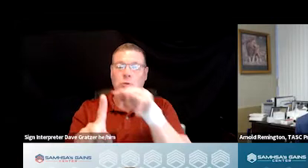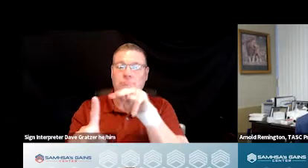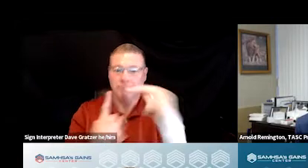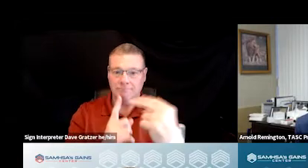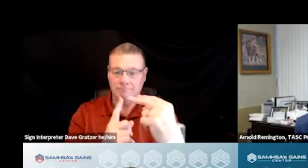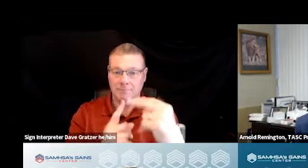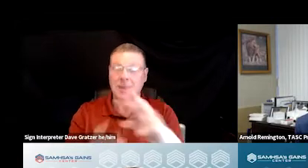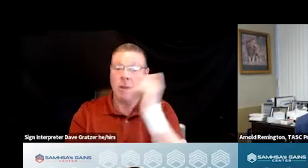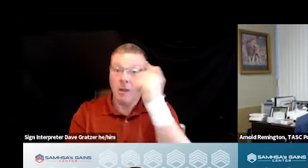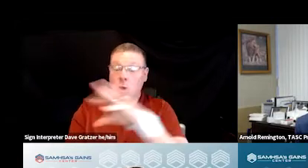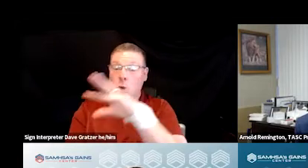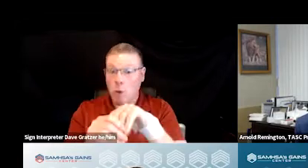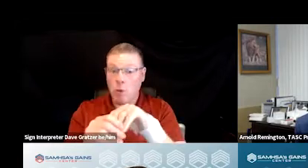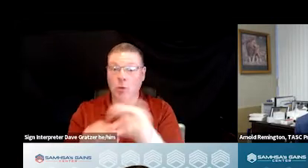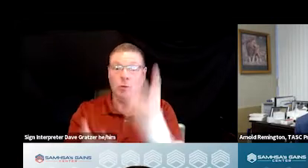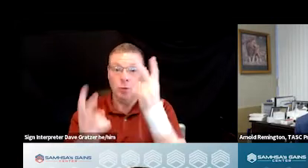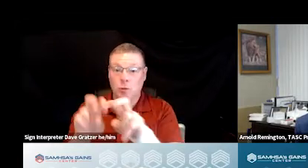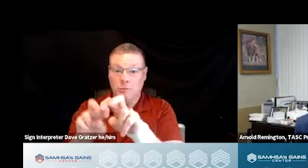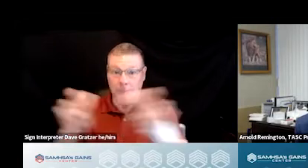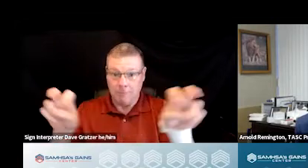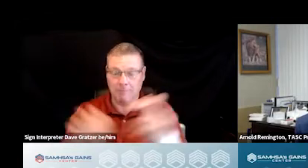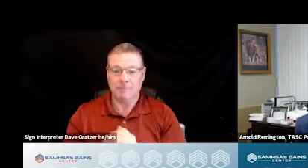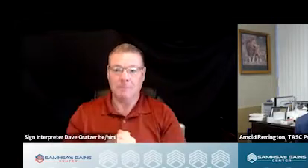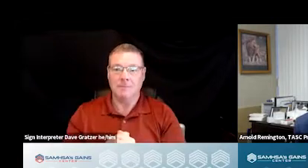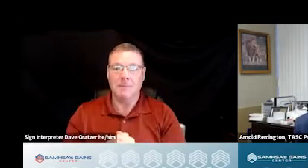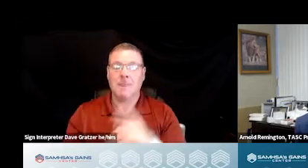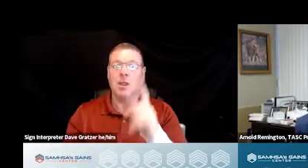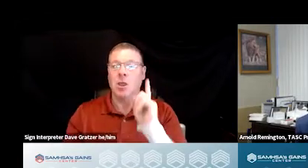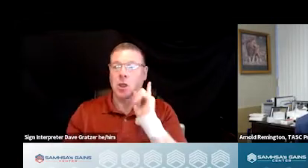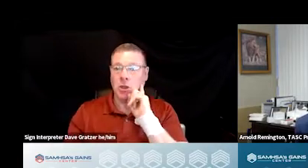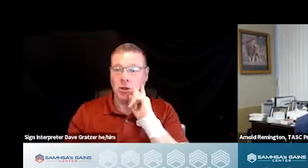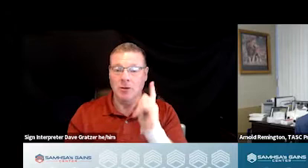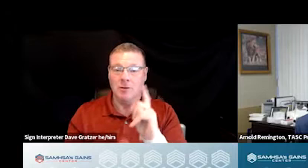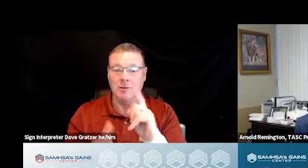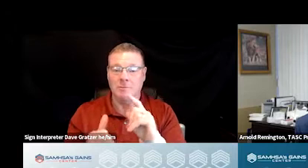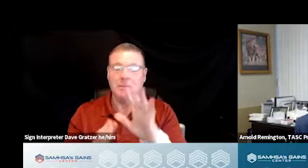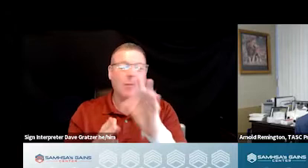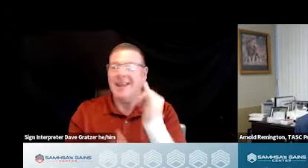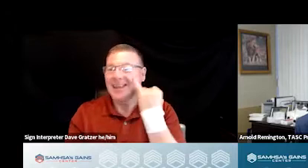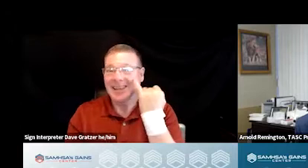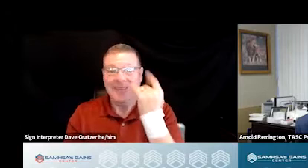which includes two panels. You heard our, if you were well, if you're just joining us welcome.